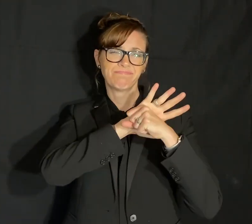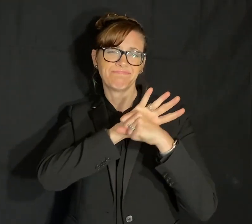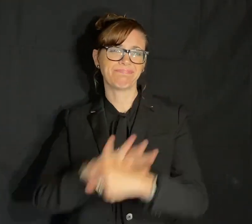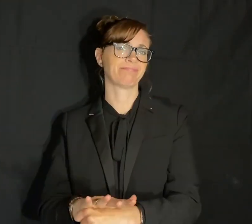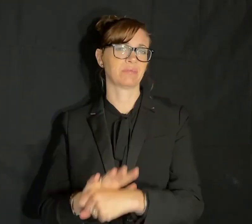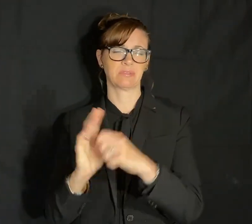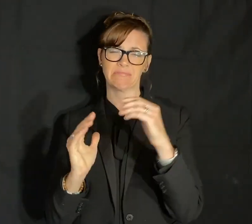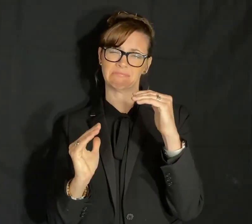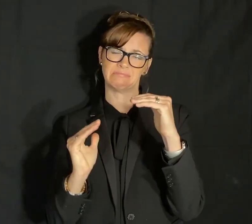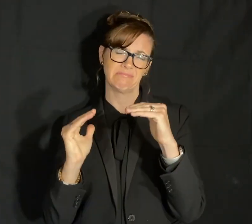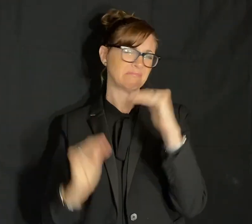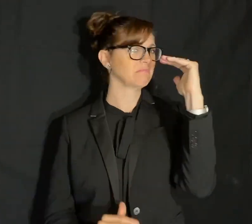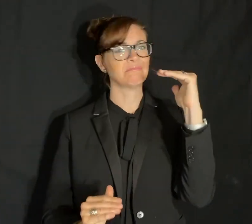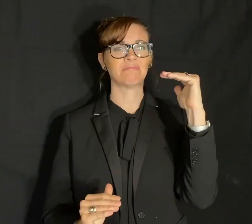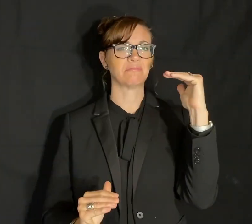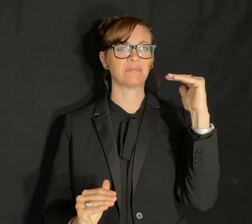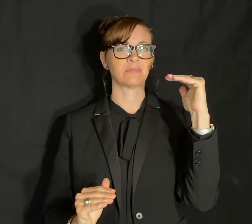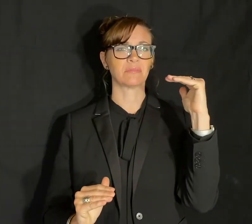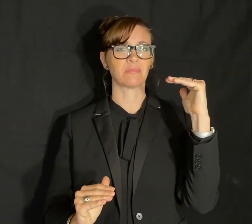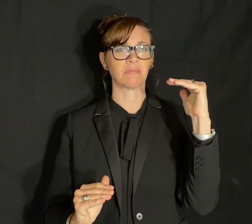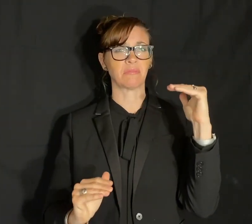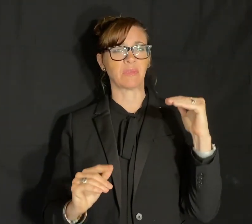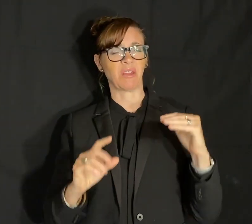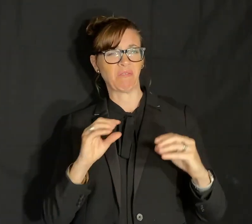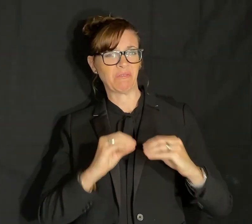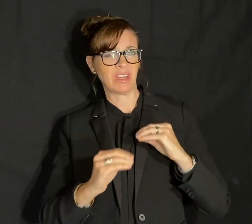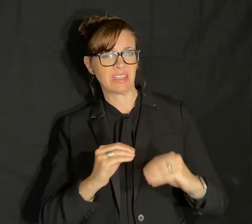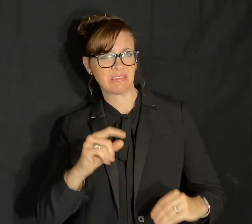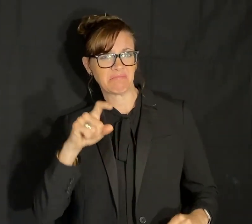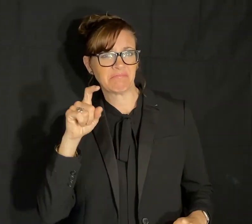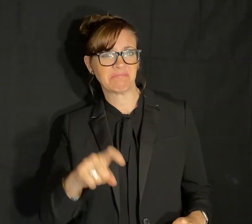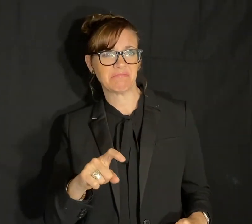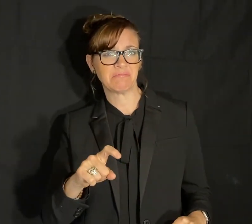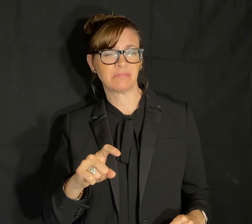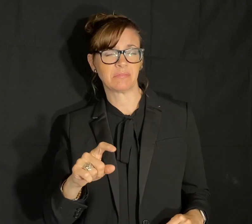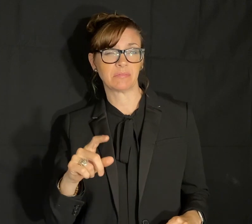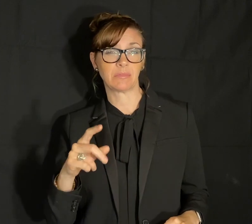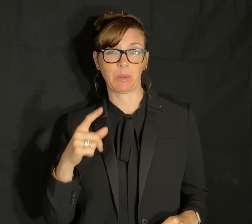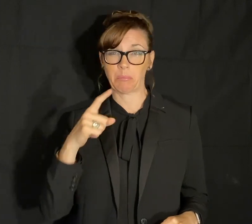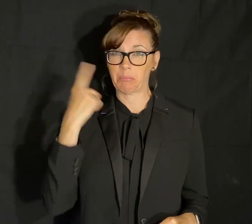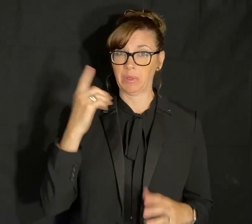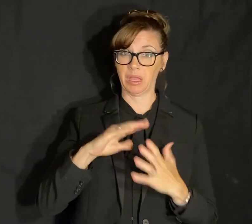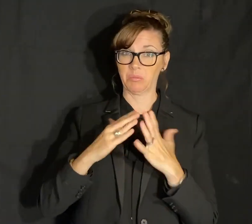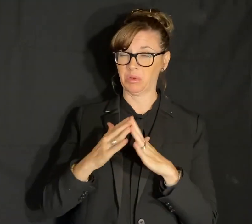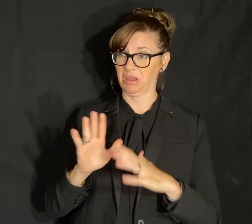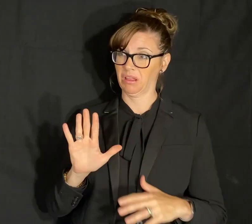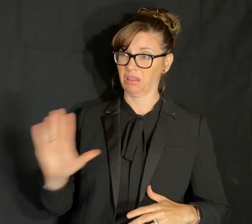it is not the job or responsibility of people of color to make us better.